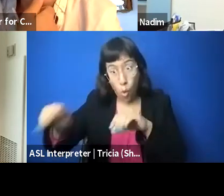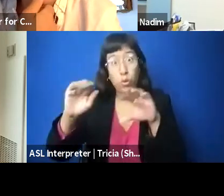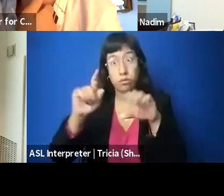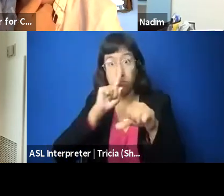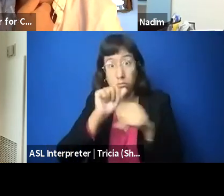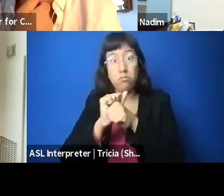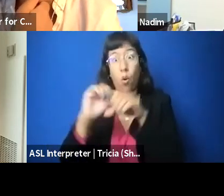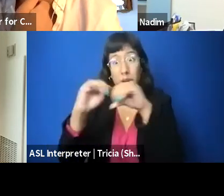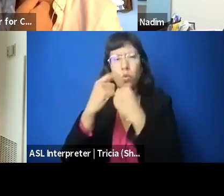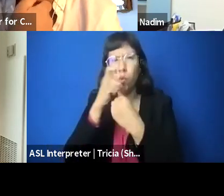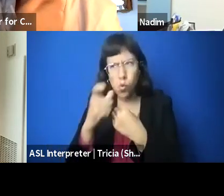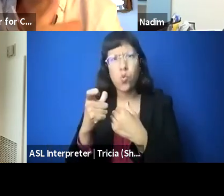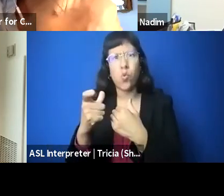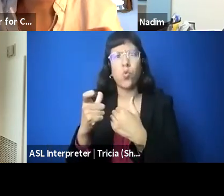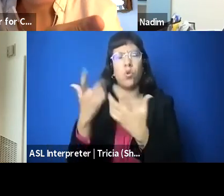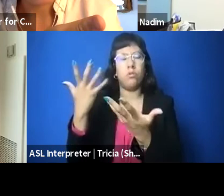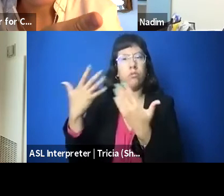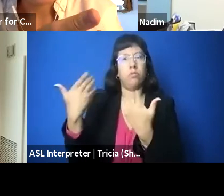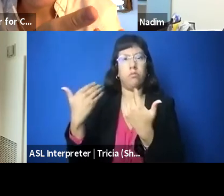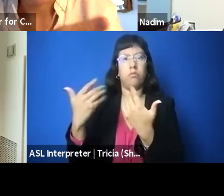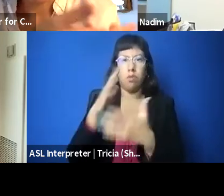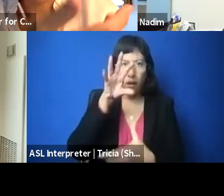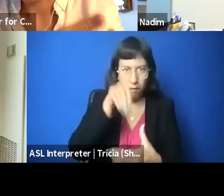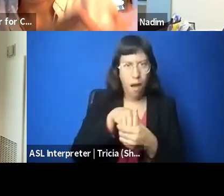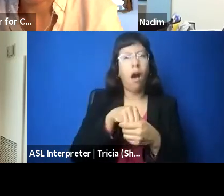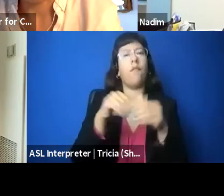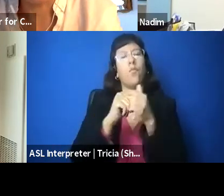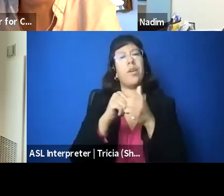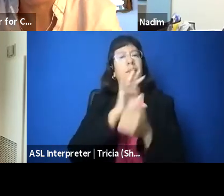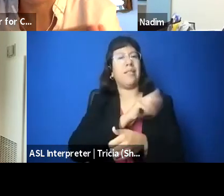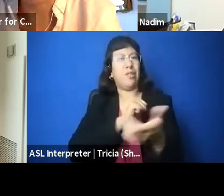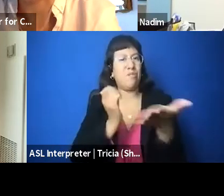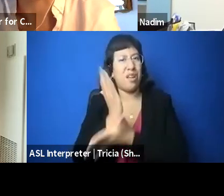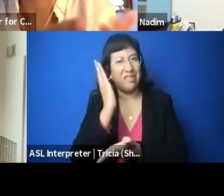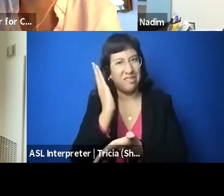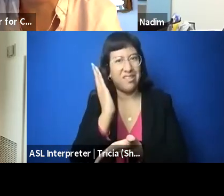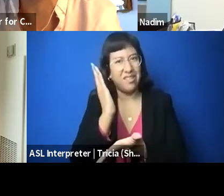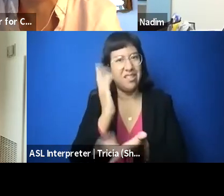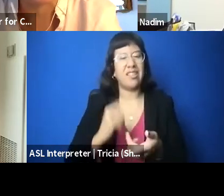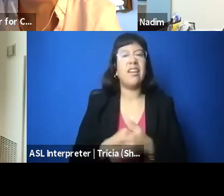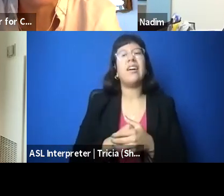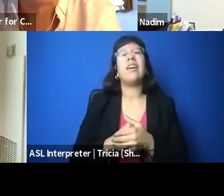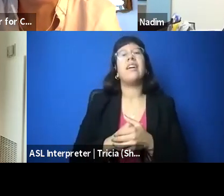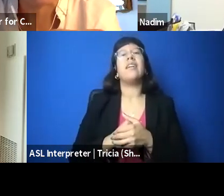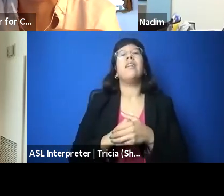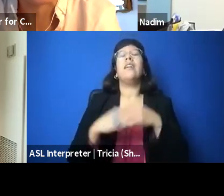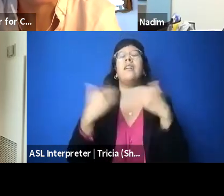and that's really where I want us to be spending our time, and when we're stuck doing the defense work, unfortunately,